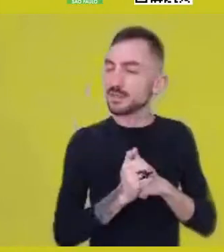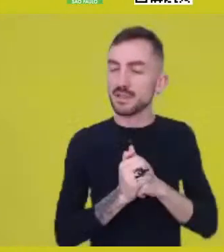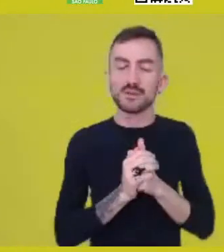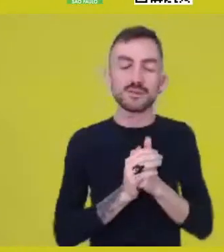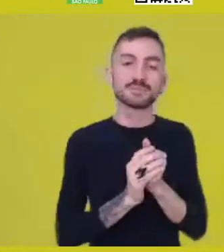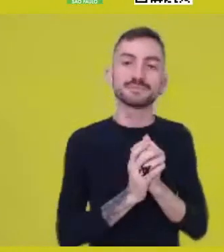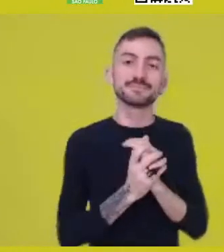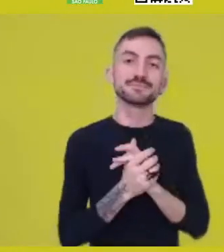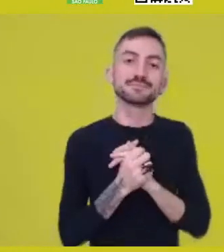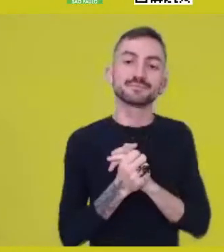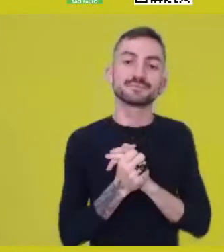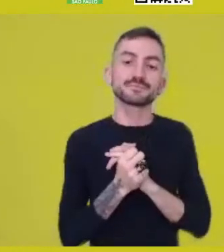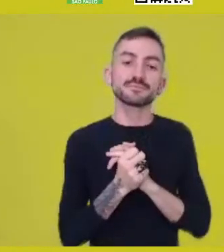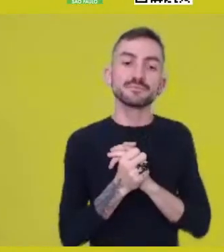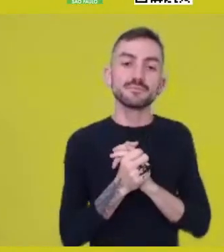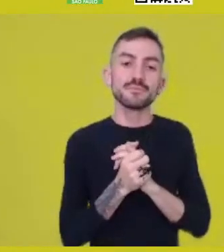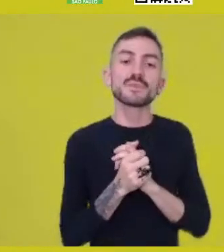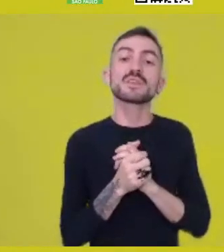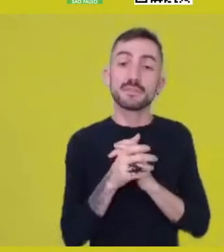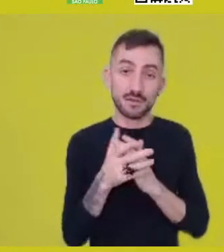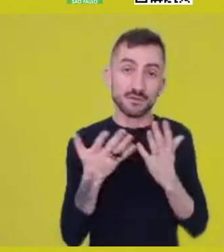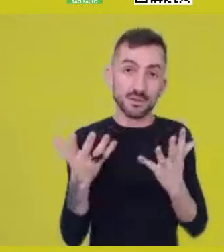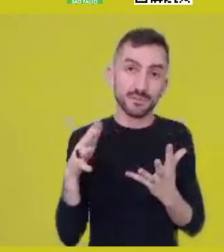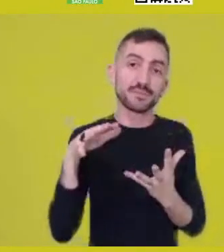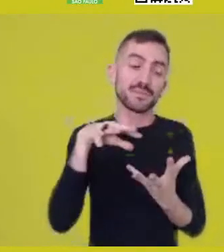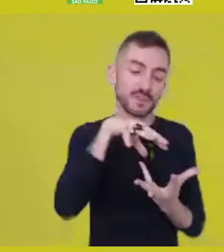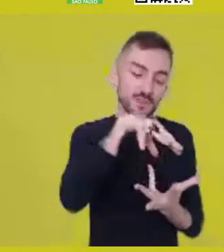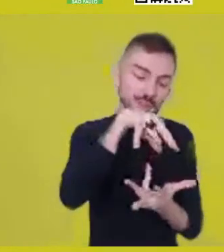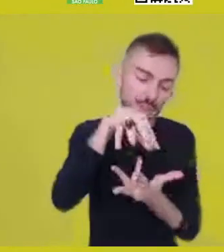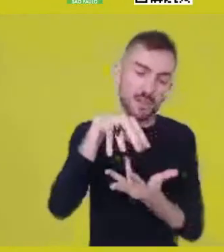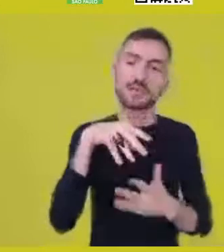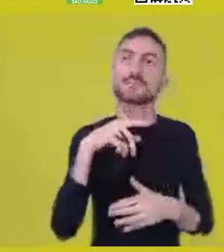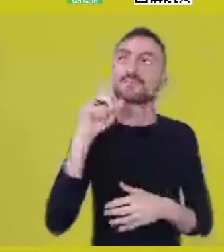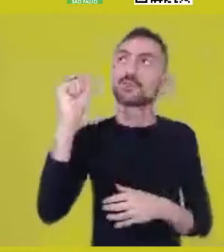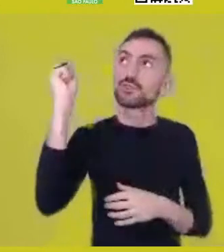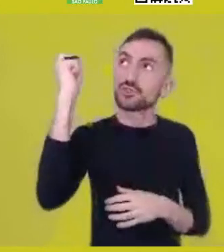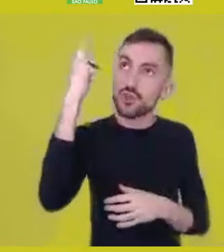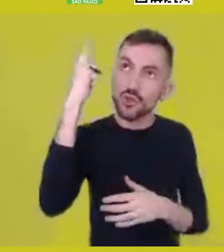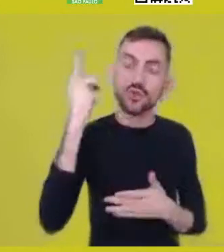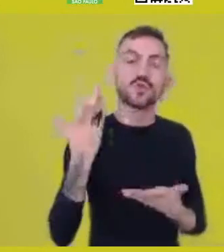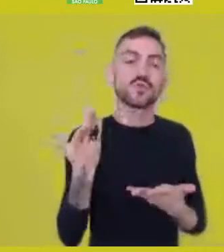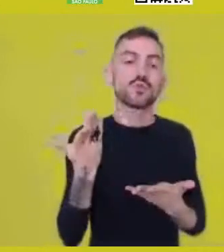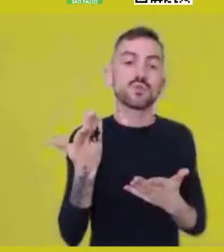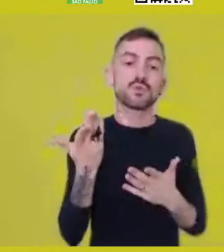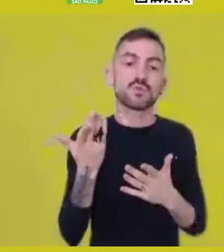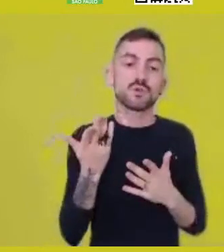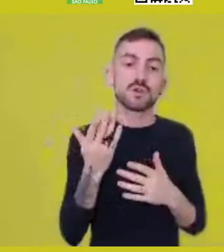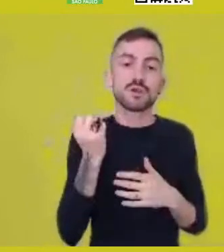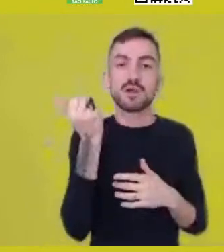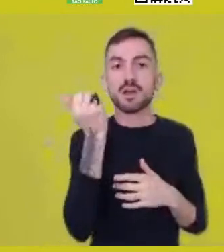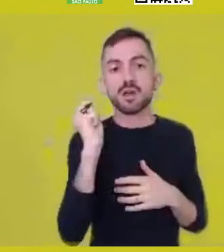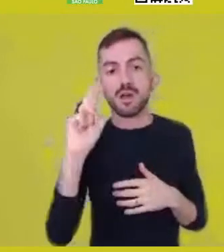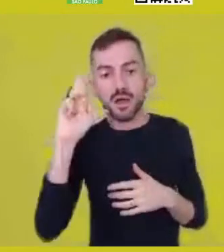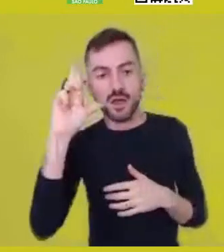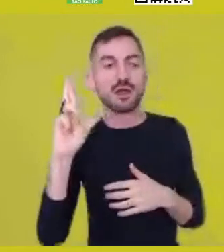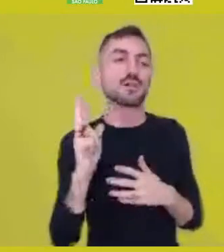The Earth, see, the sun, air, fire,